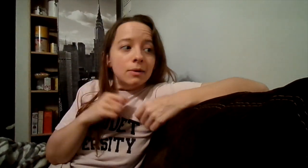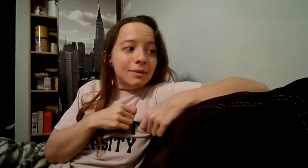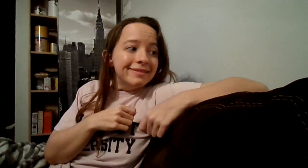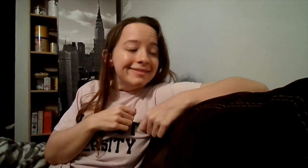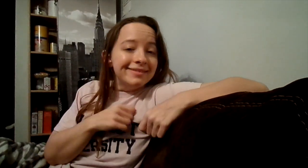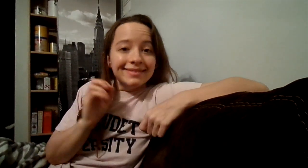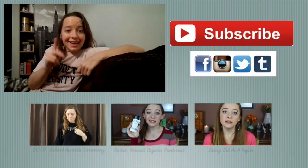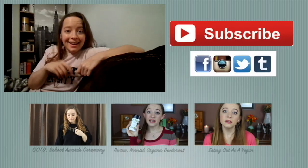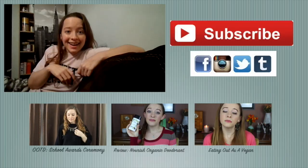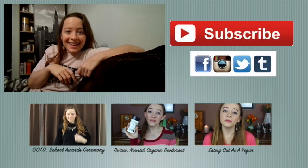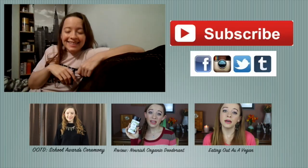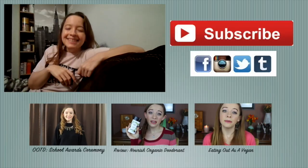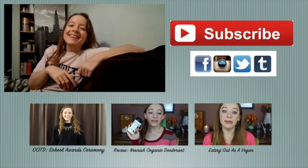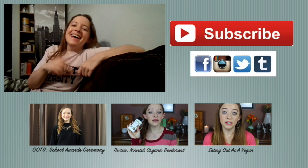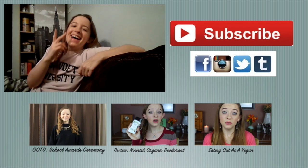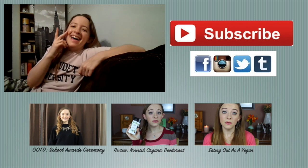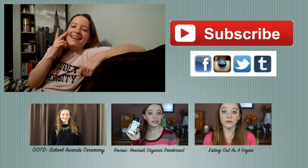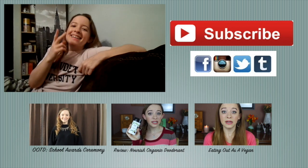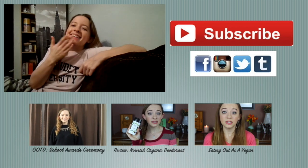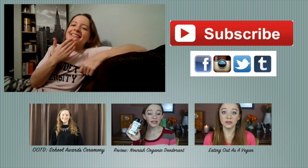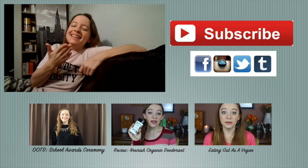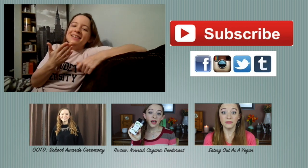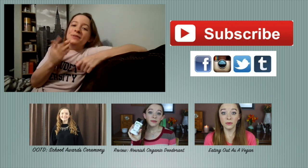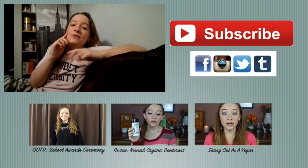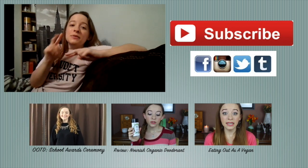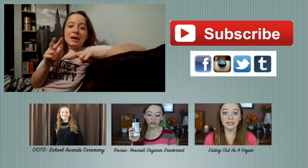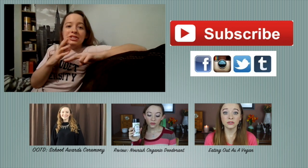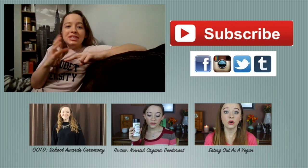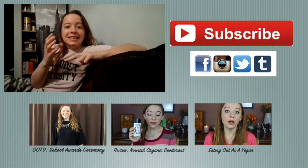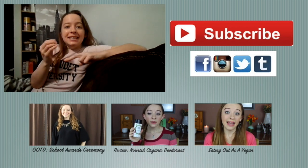Alright, thank you for watching and